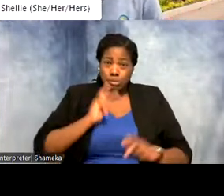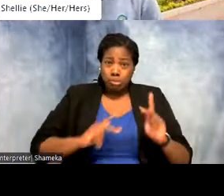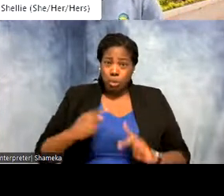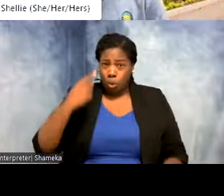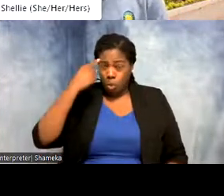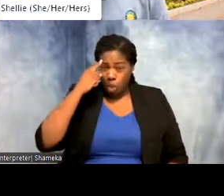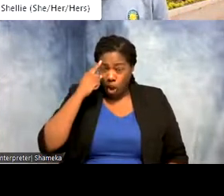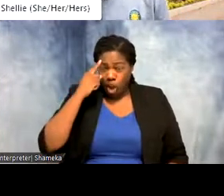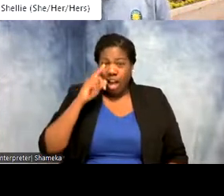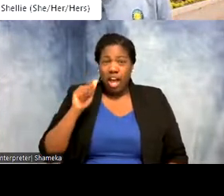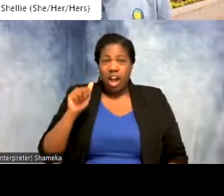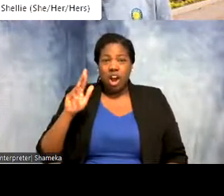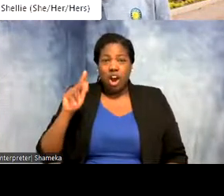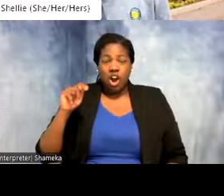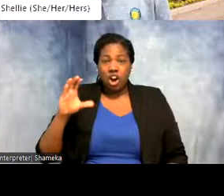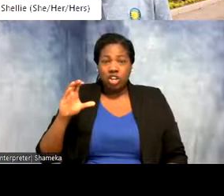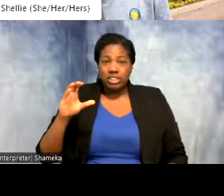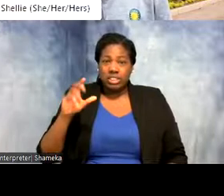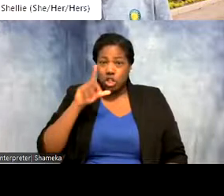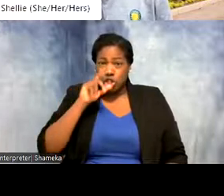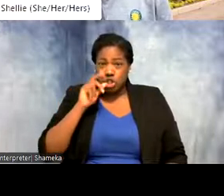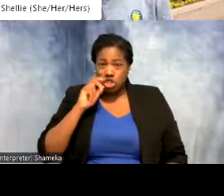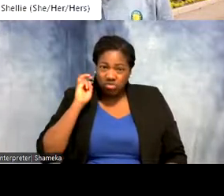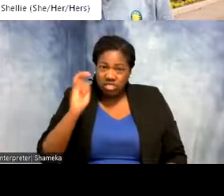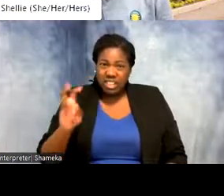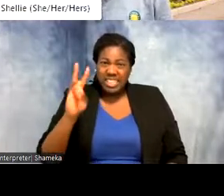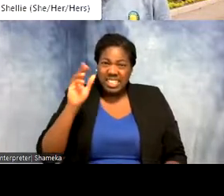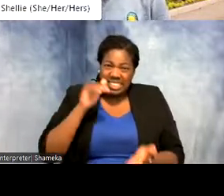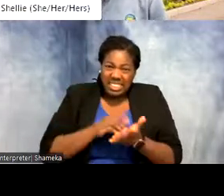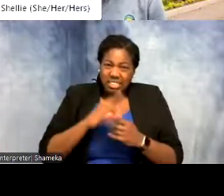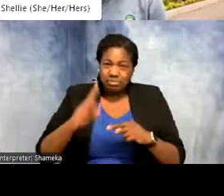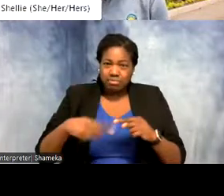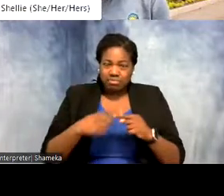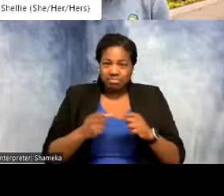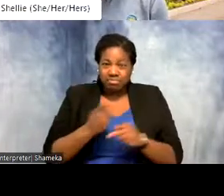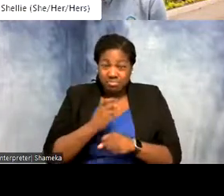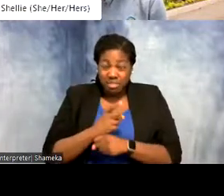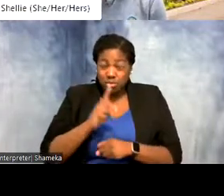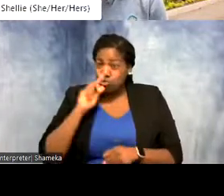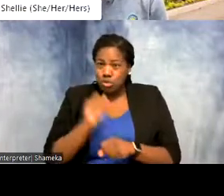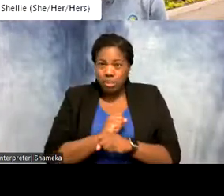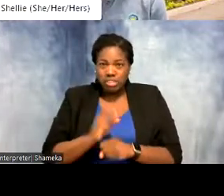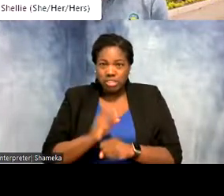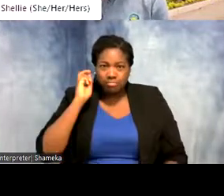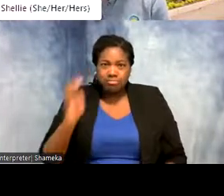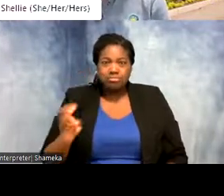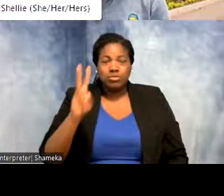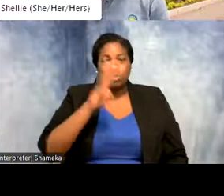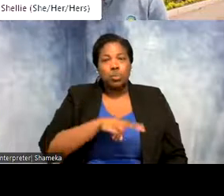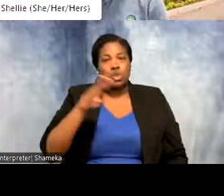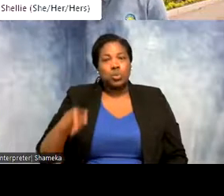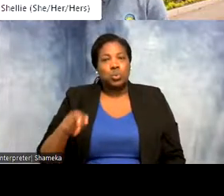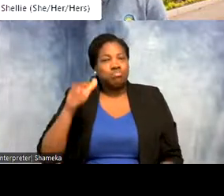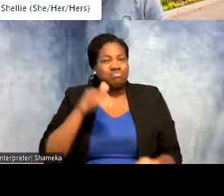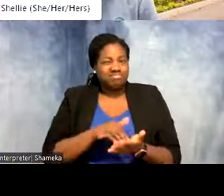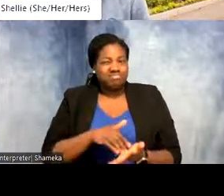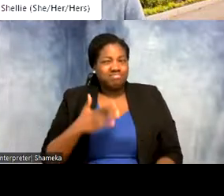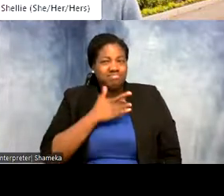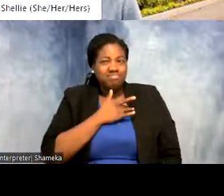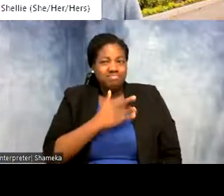arctic terns migrate 6,000 miles every year but in reality they are traveling 22,000 miles every year!